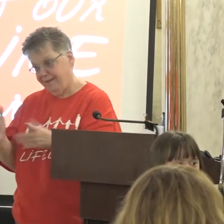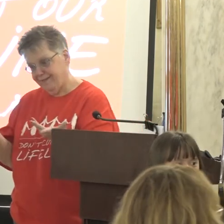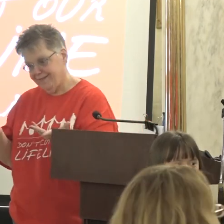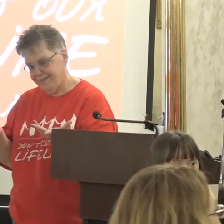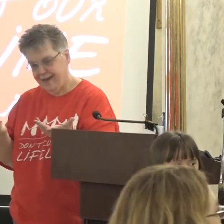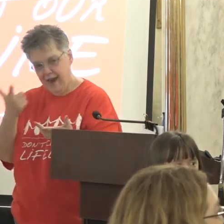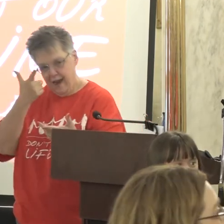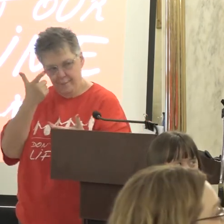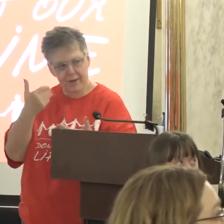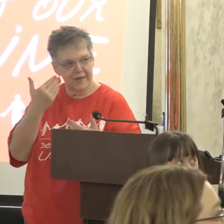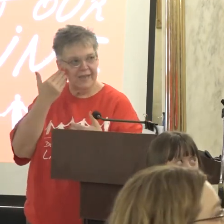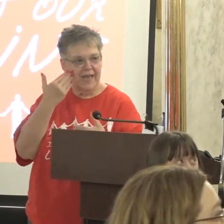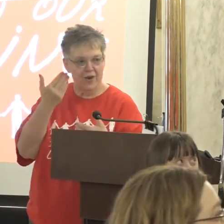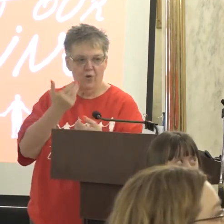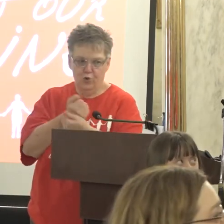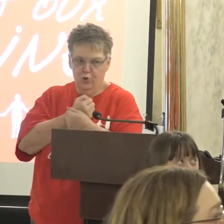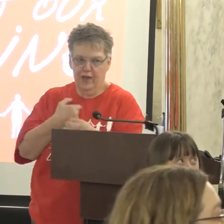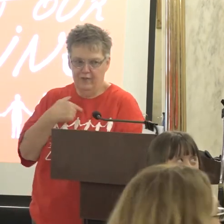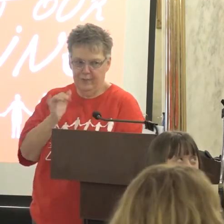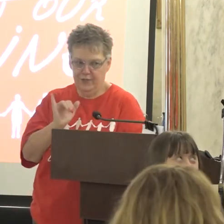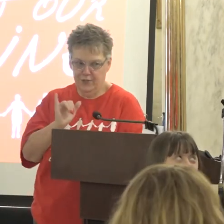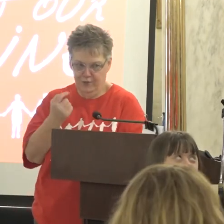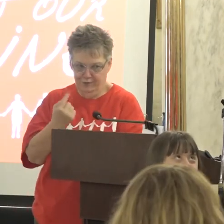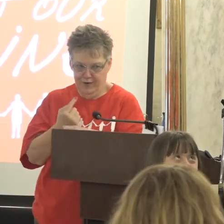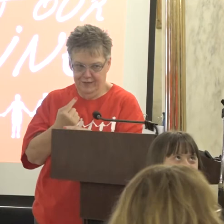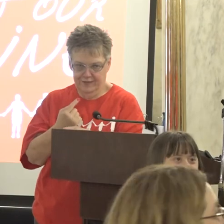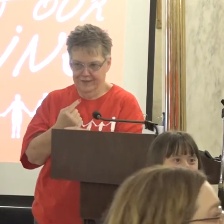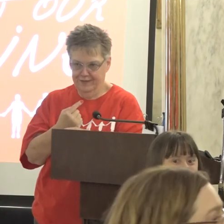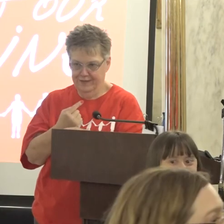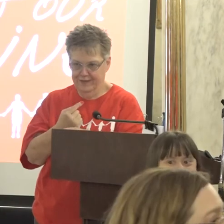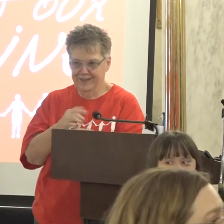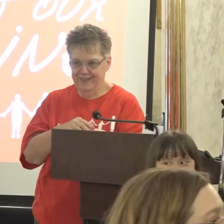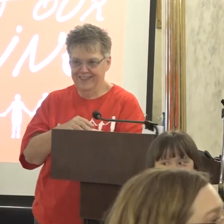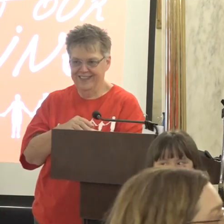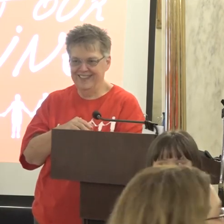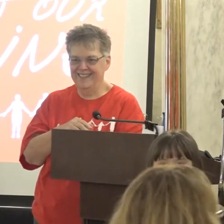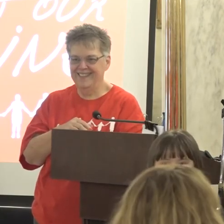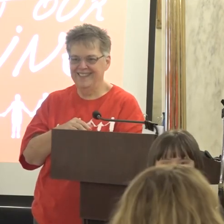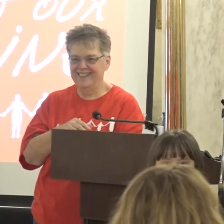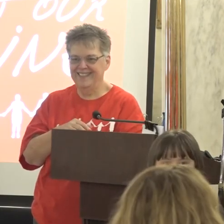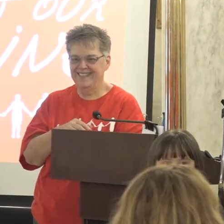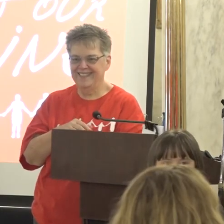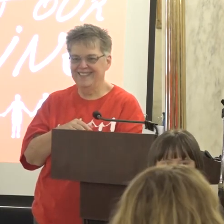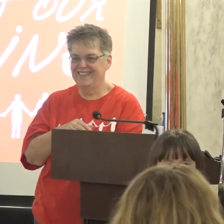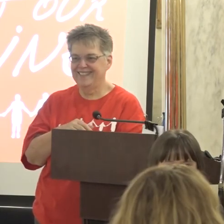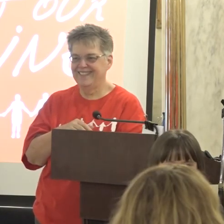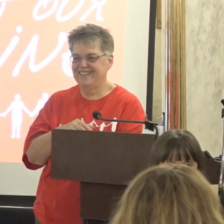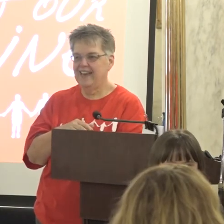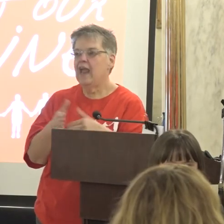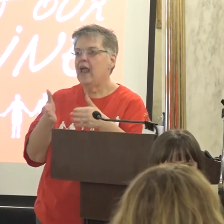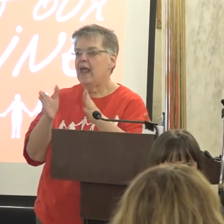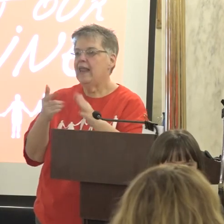Cuz I know you love me too don't you Now Let me tell you